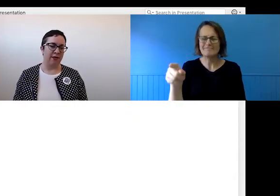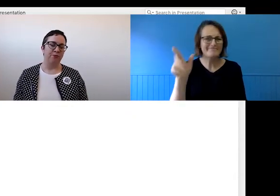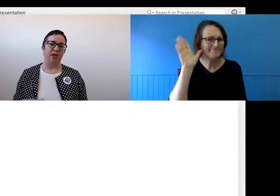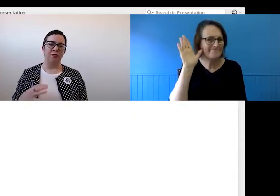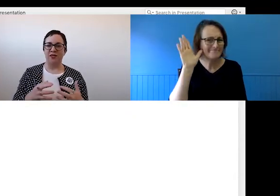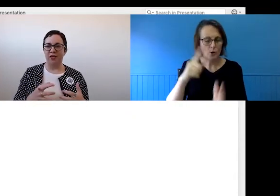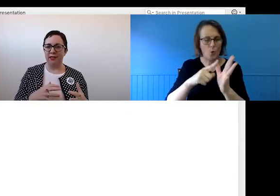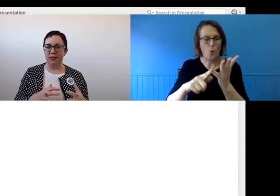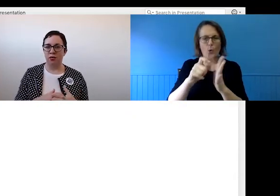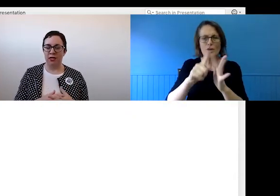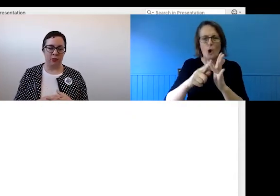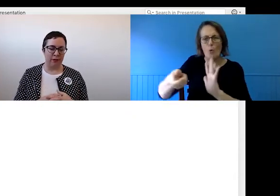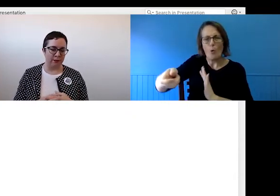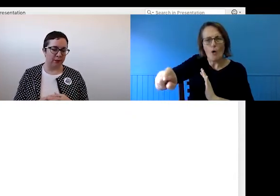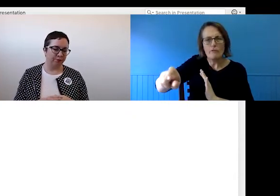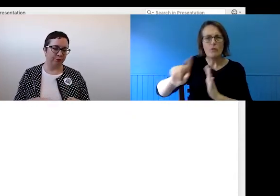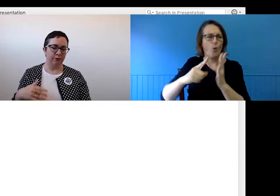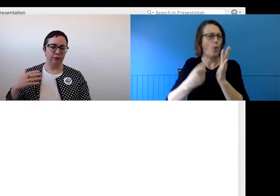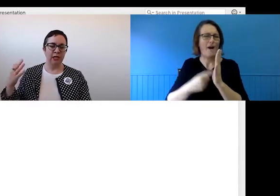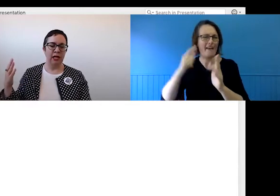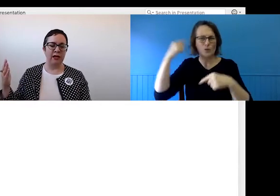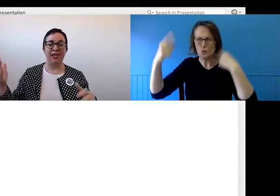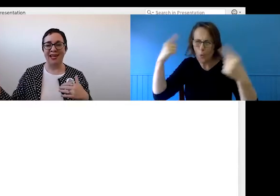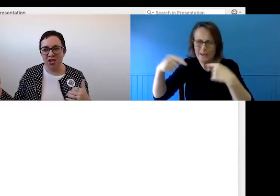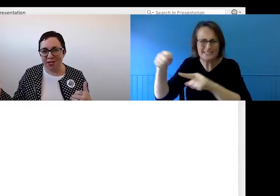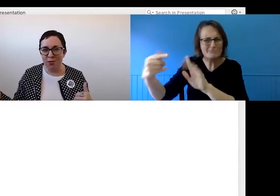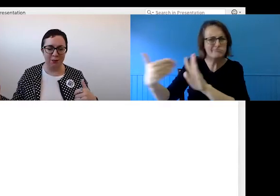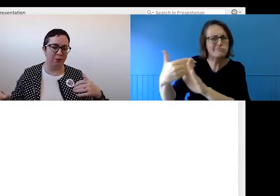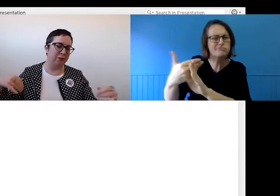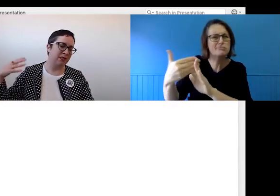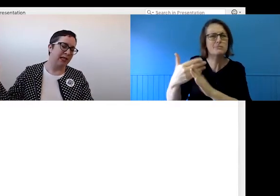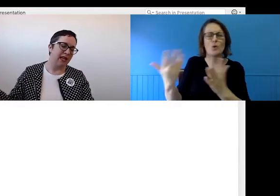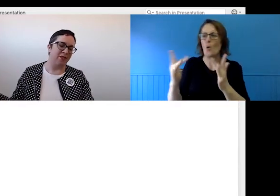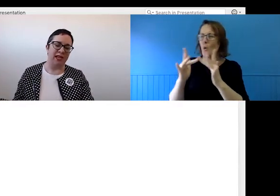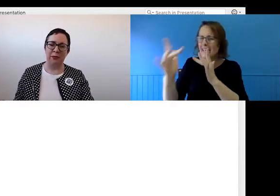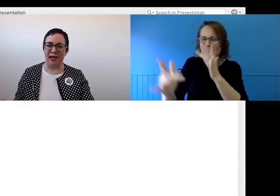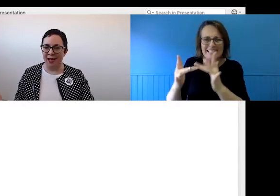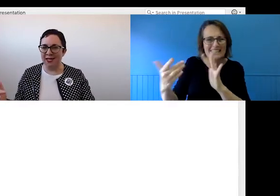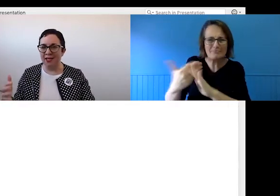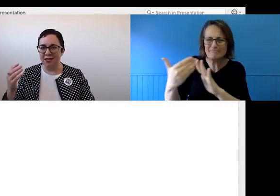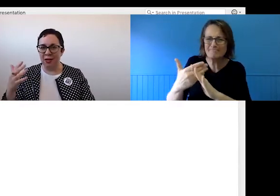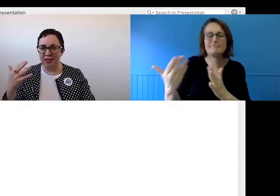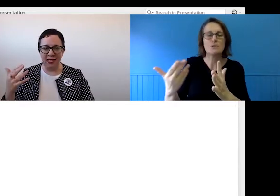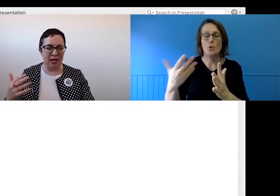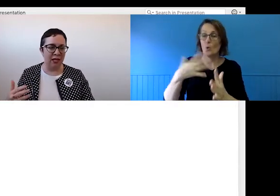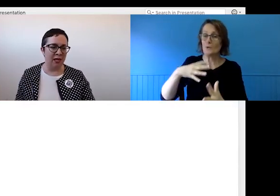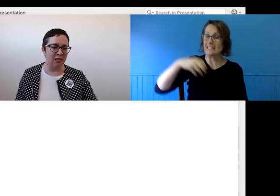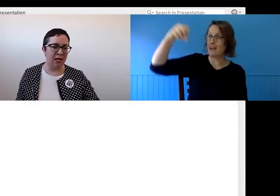their device is causing problems, if their connection is causing problems, if they need better lighting to be able to see them and